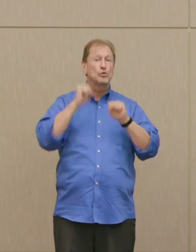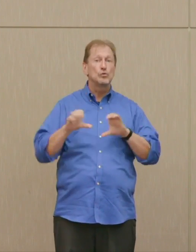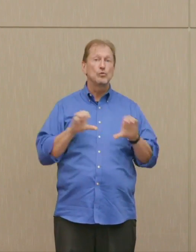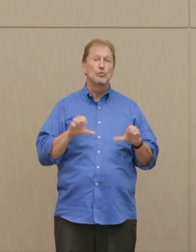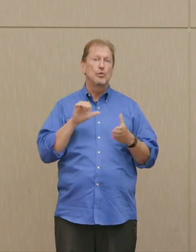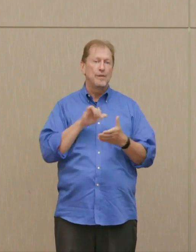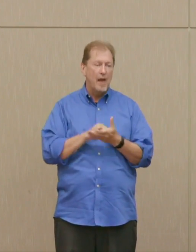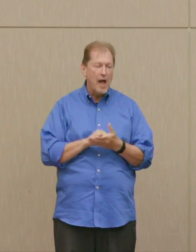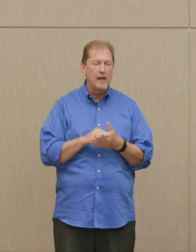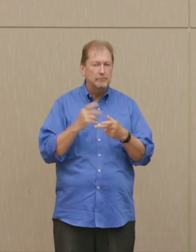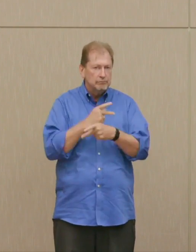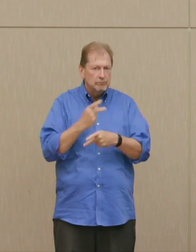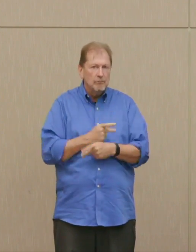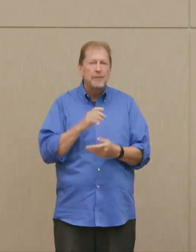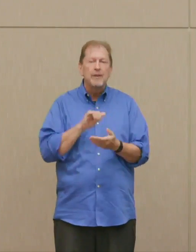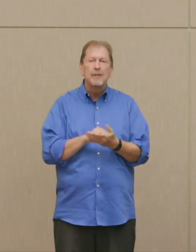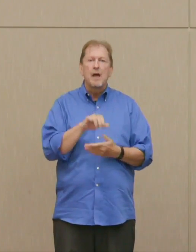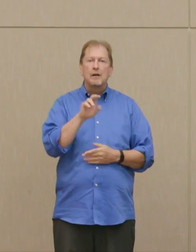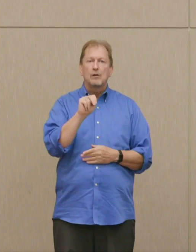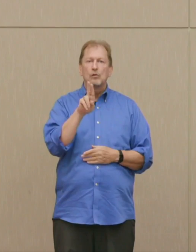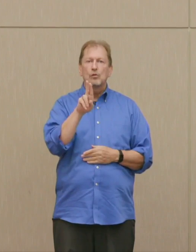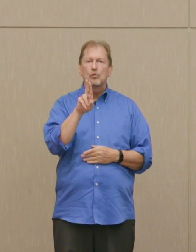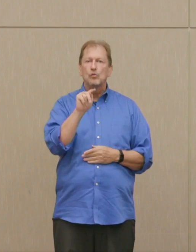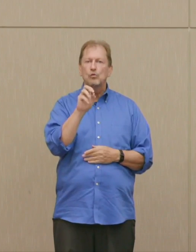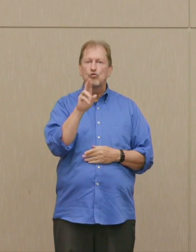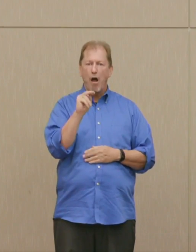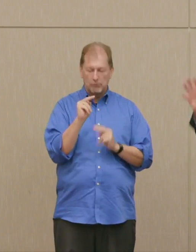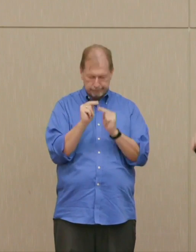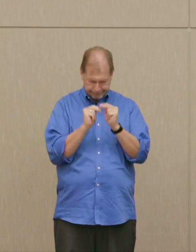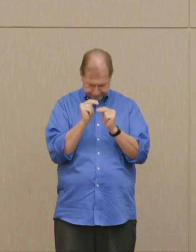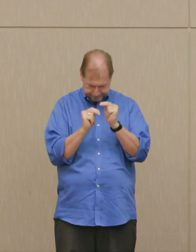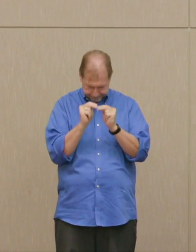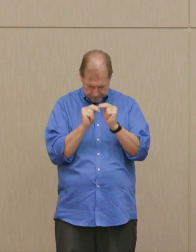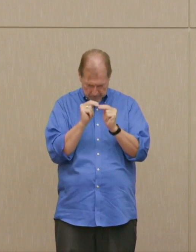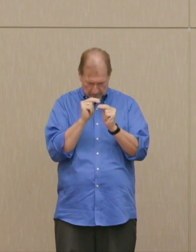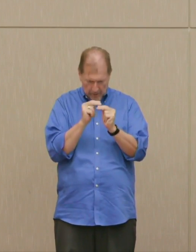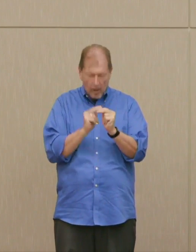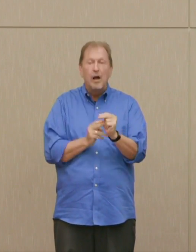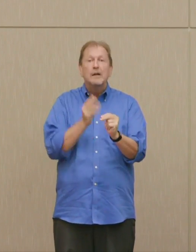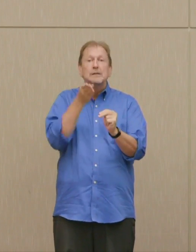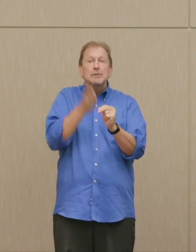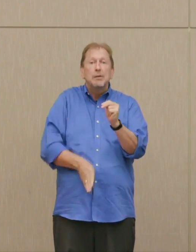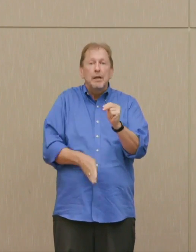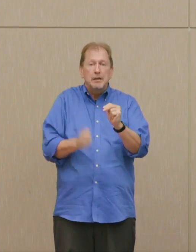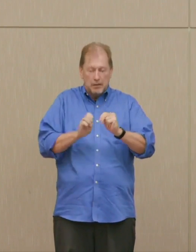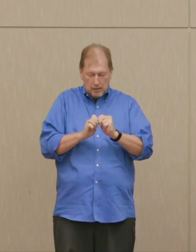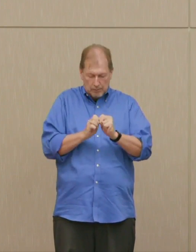Forget if I said that right, "and creating a chain reaction, an explosion," he said,